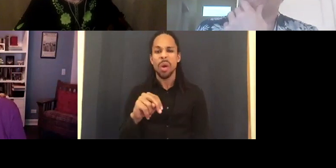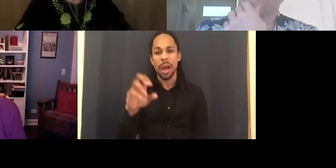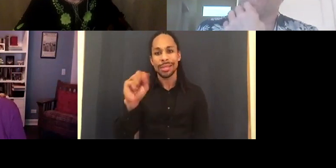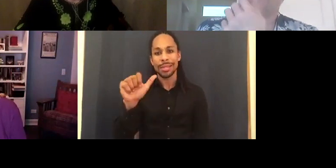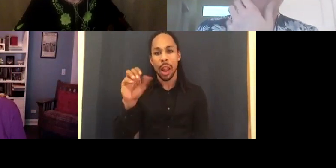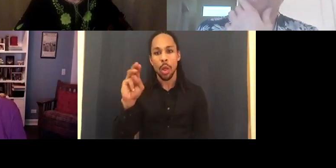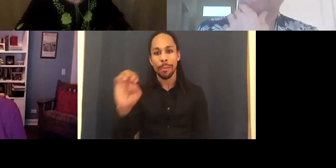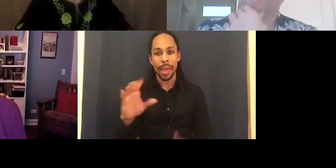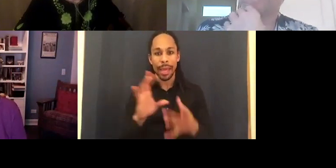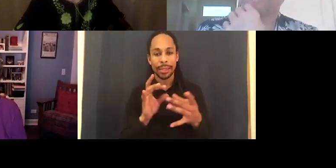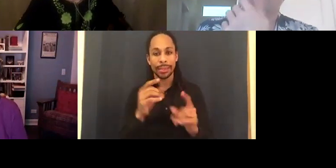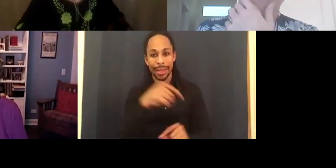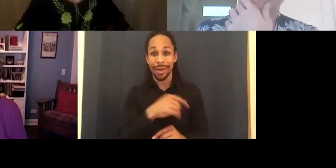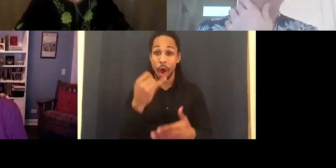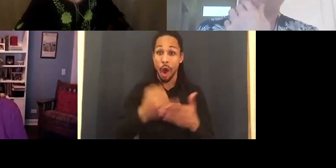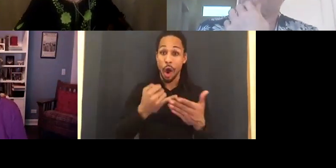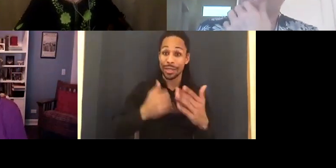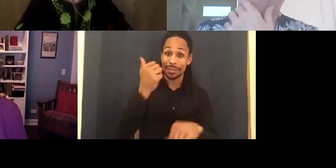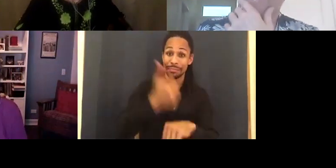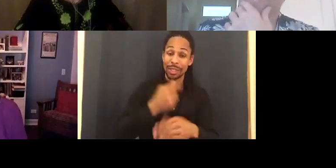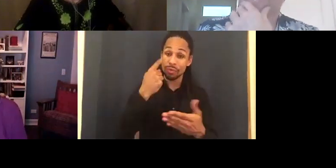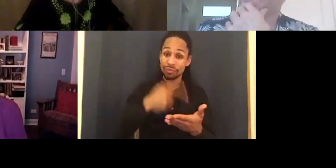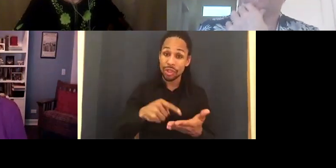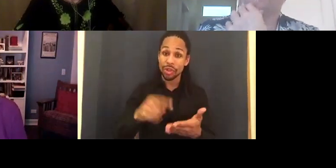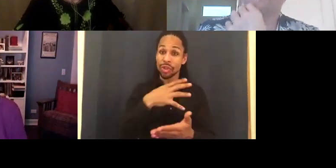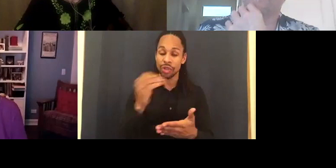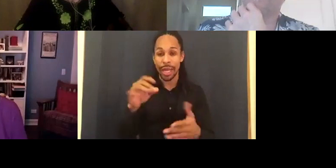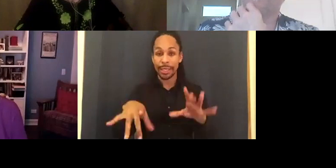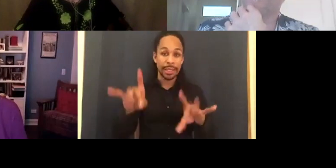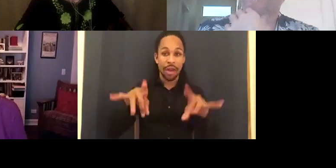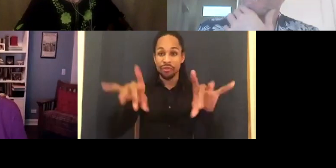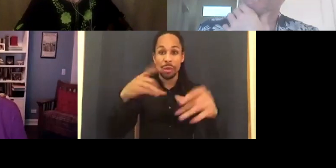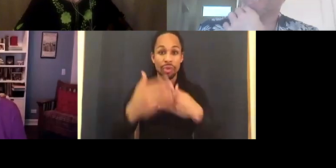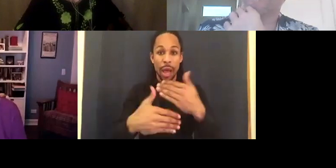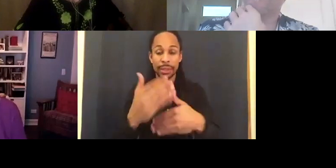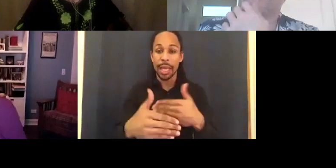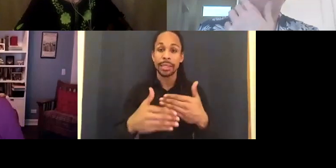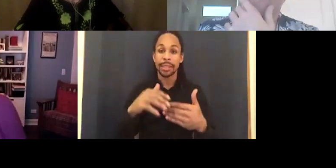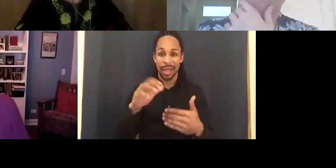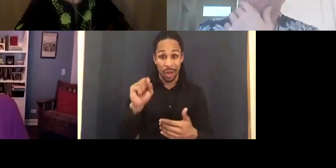process where we'd put together clips of films organized around themes